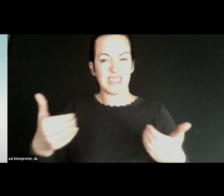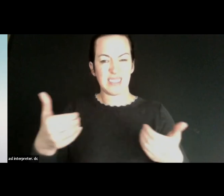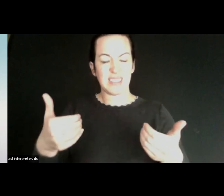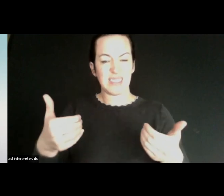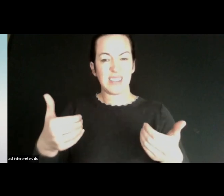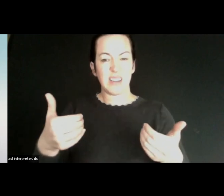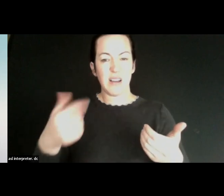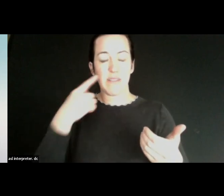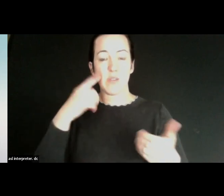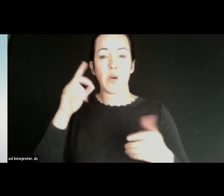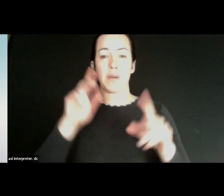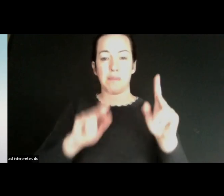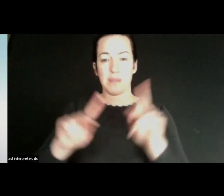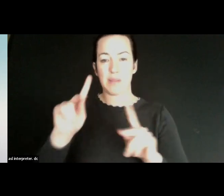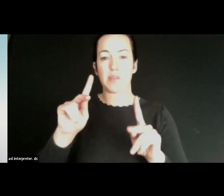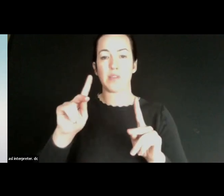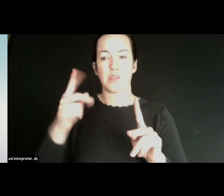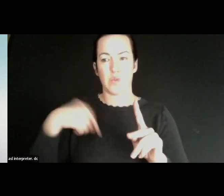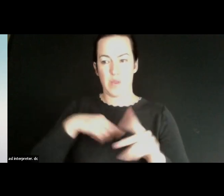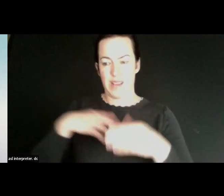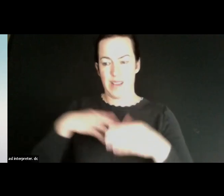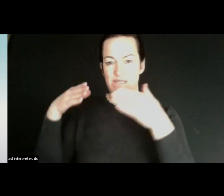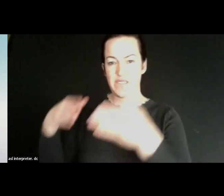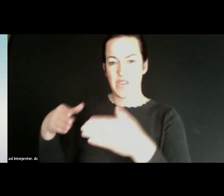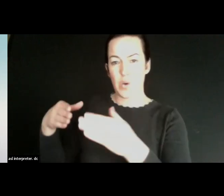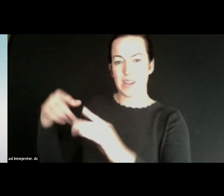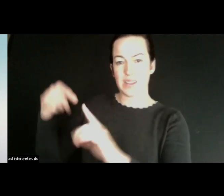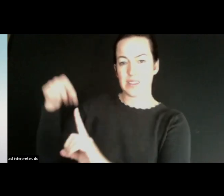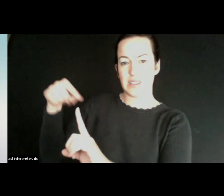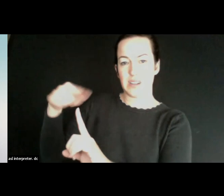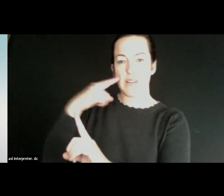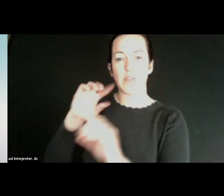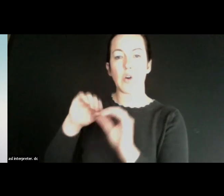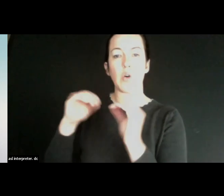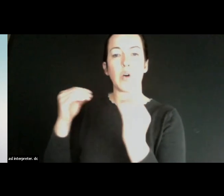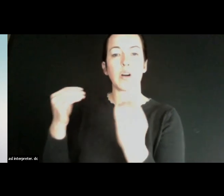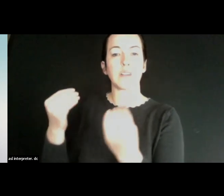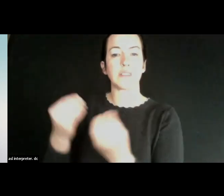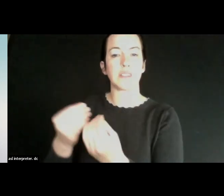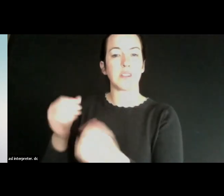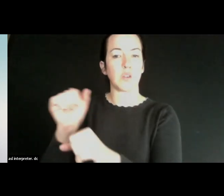for the populations that we're focusing on was for organizations to work across sectors,